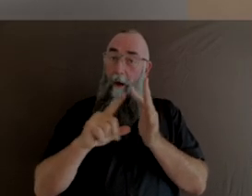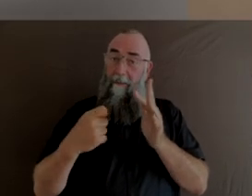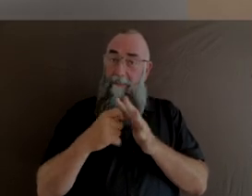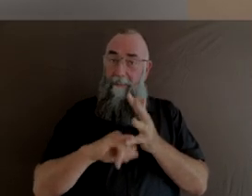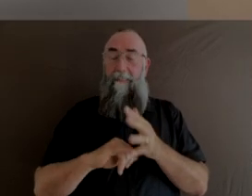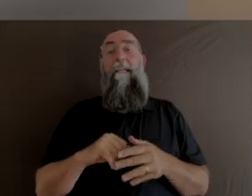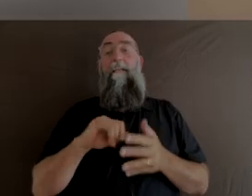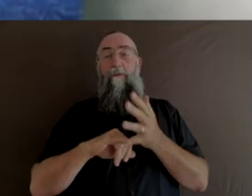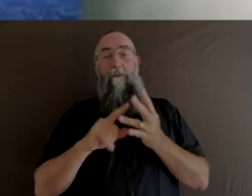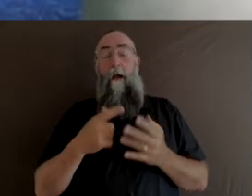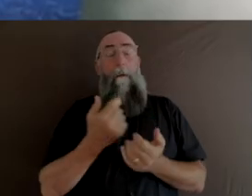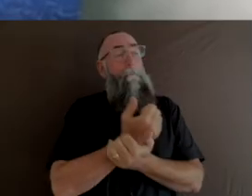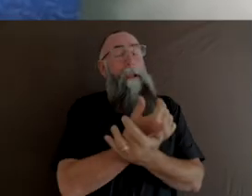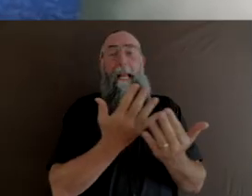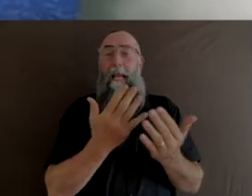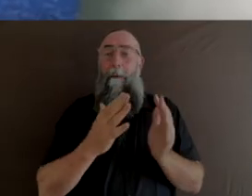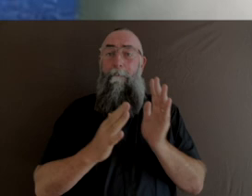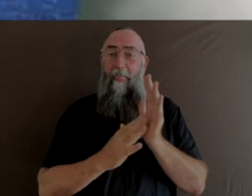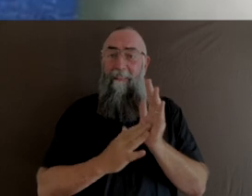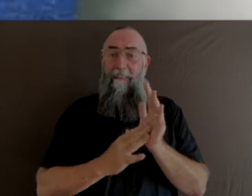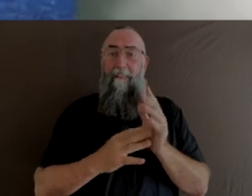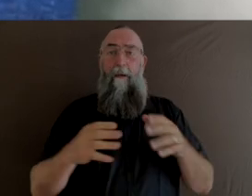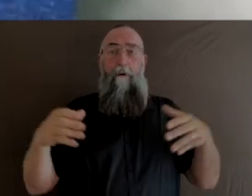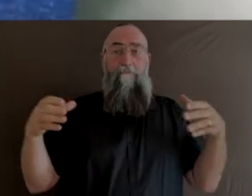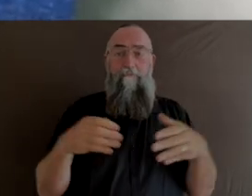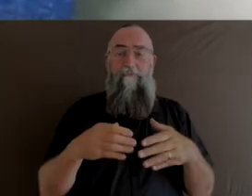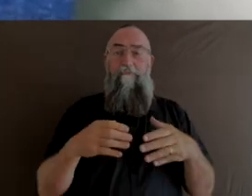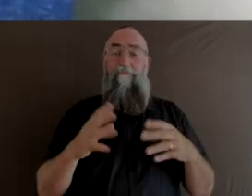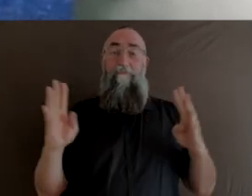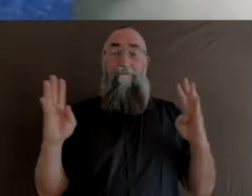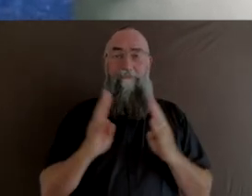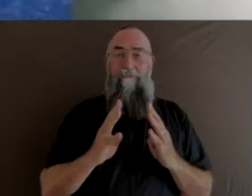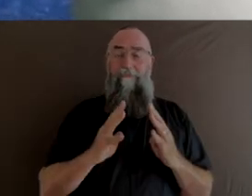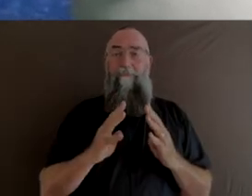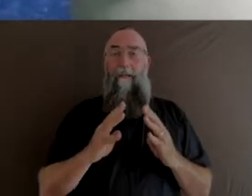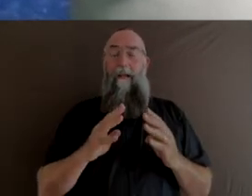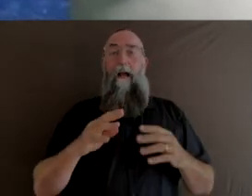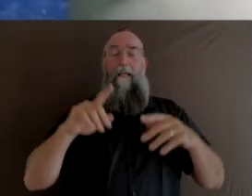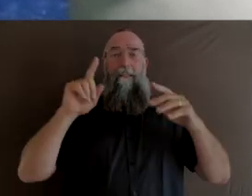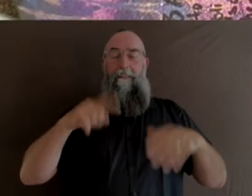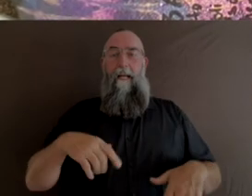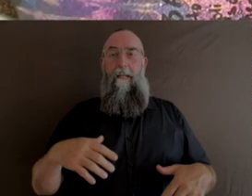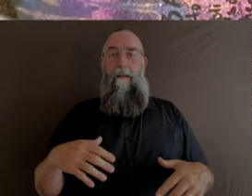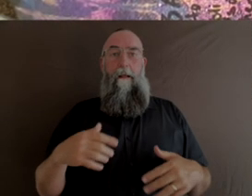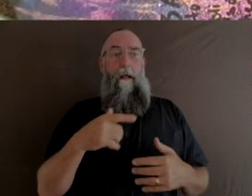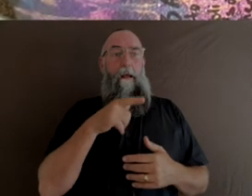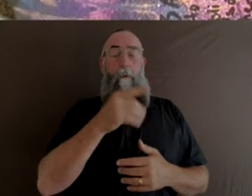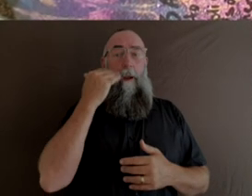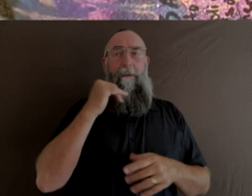So many of these mums came to that conversation with these blank belly casts going, I have no idea what to do,